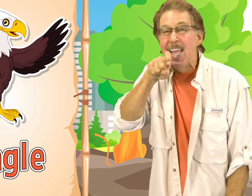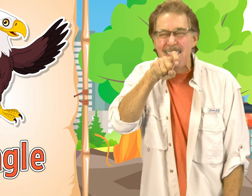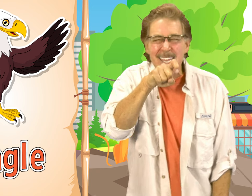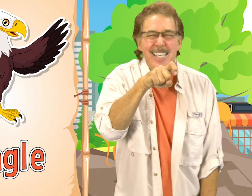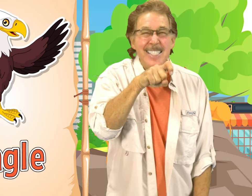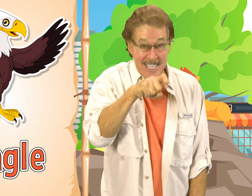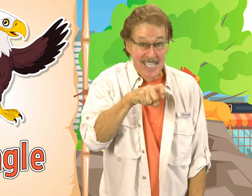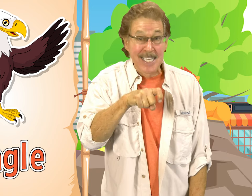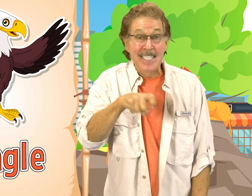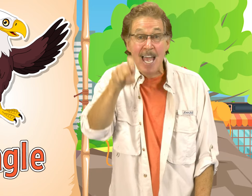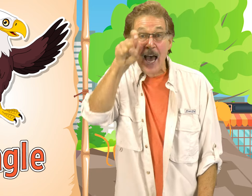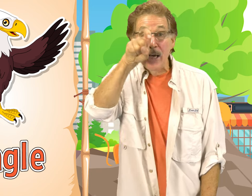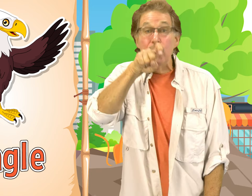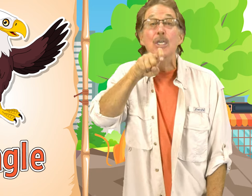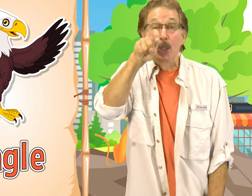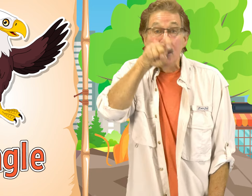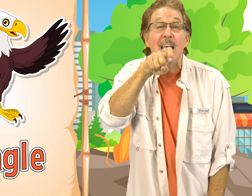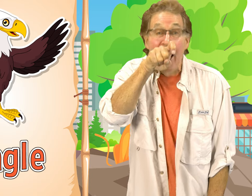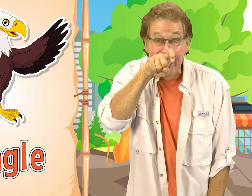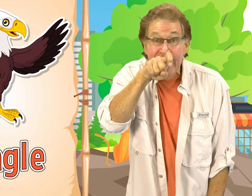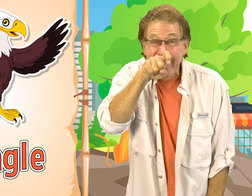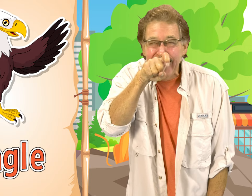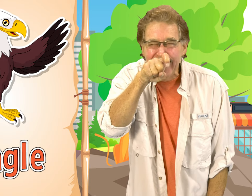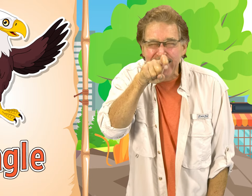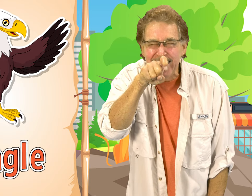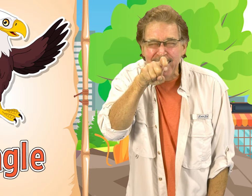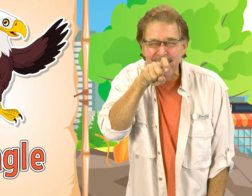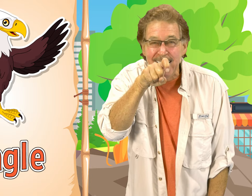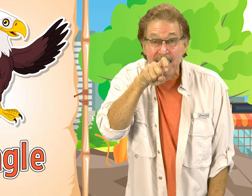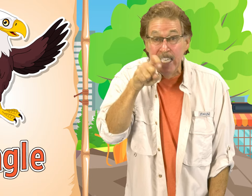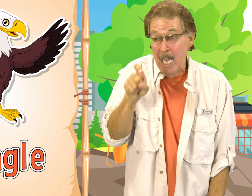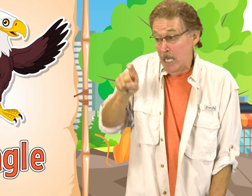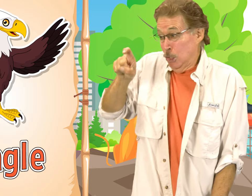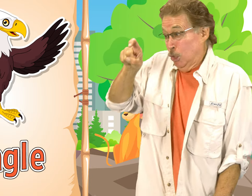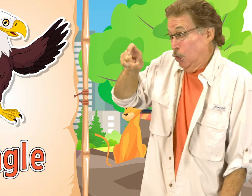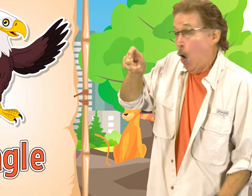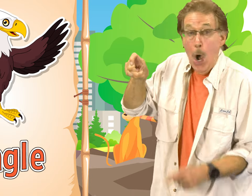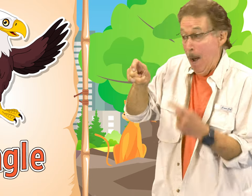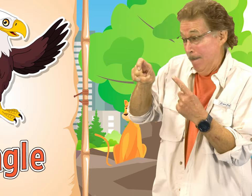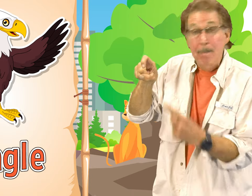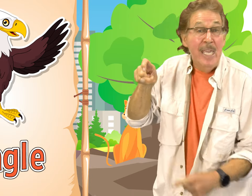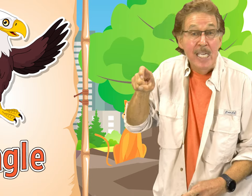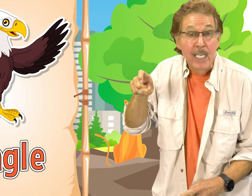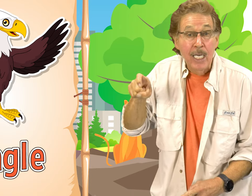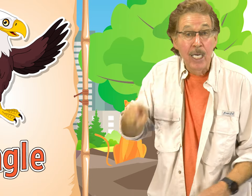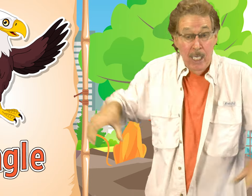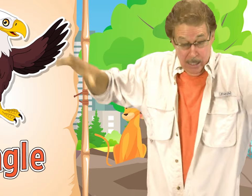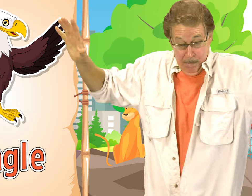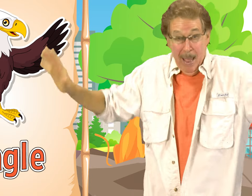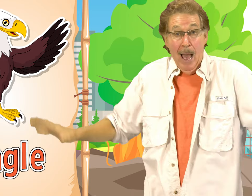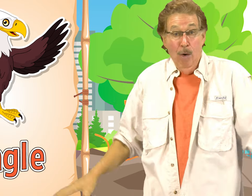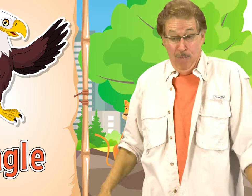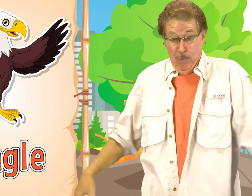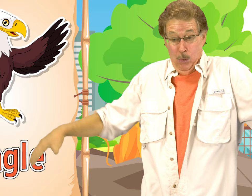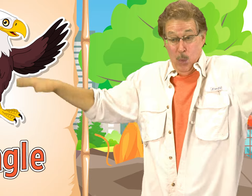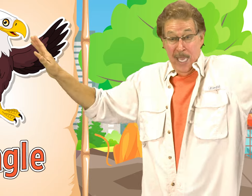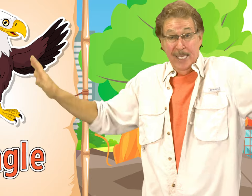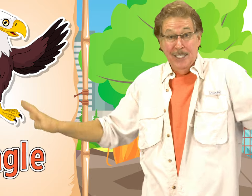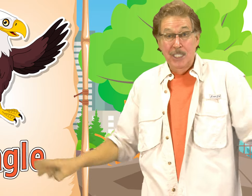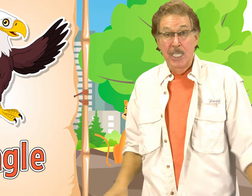This is how you sign eagle It has a sharp beak, powerful wings